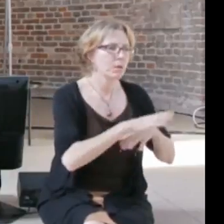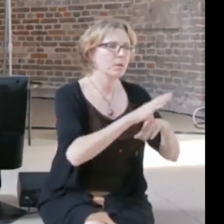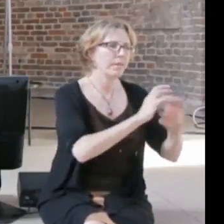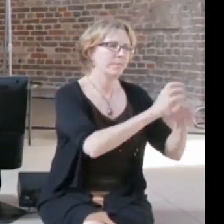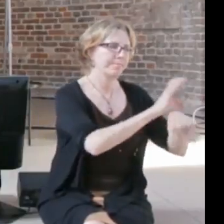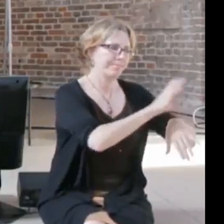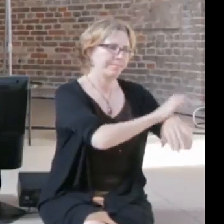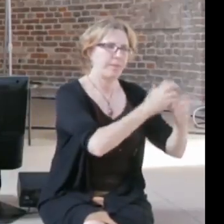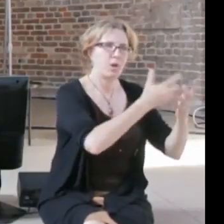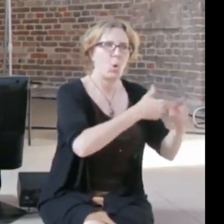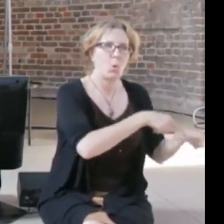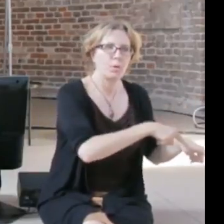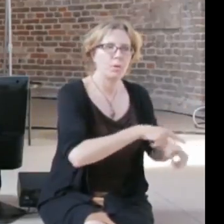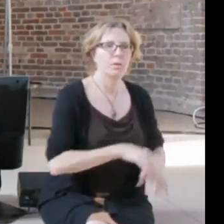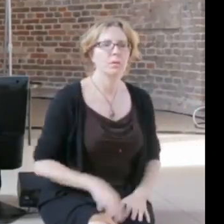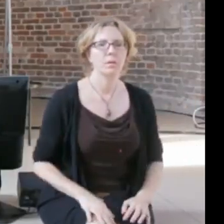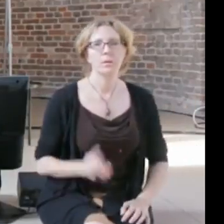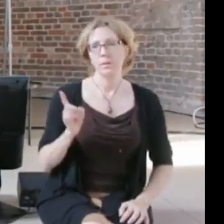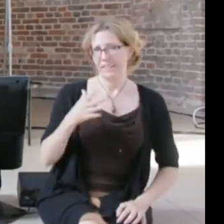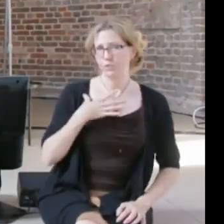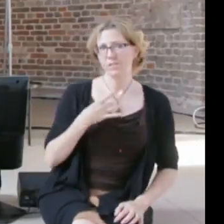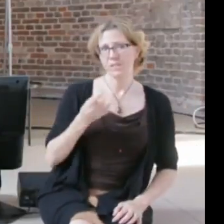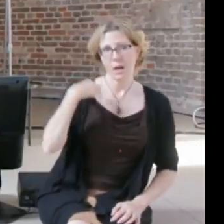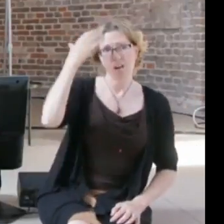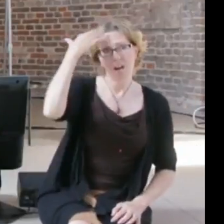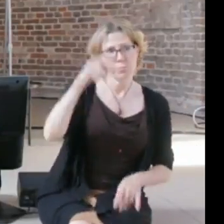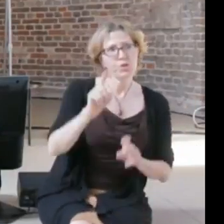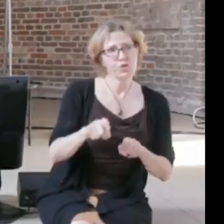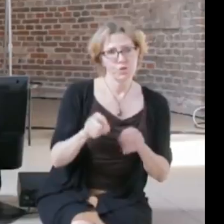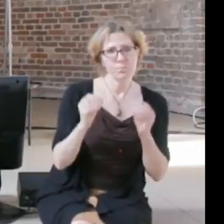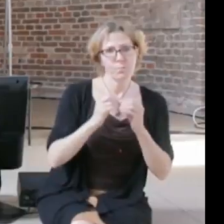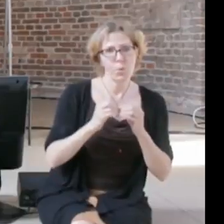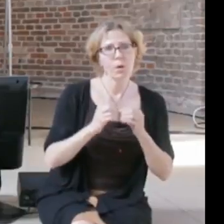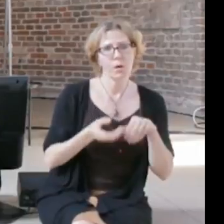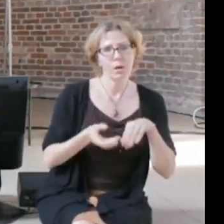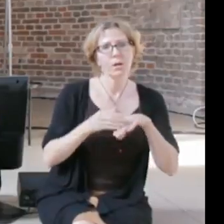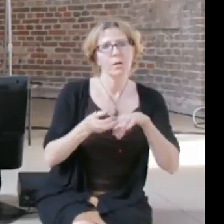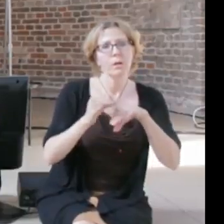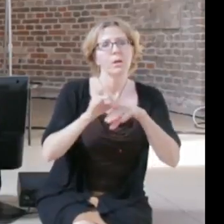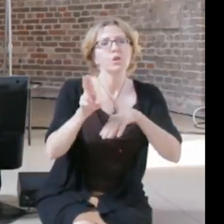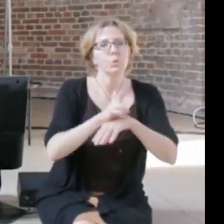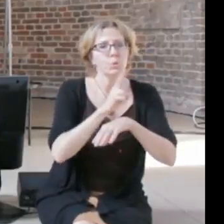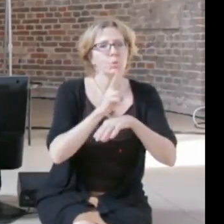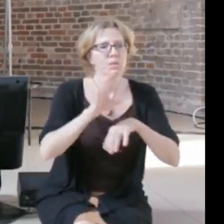actively employing AI, because then I would say the primary responsibility is not with